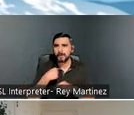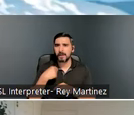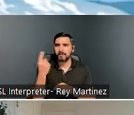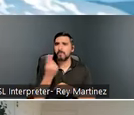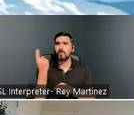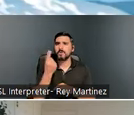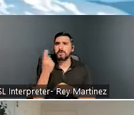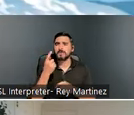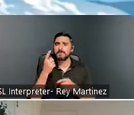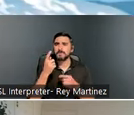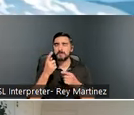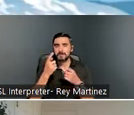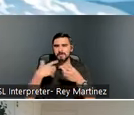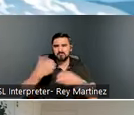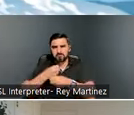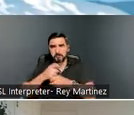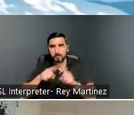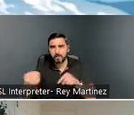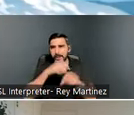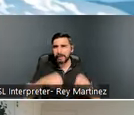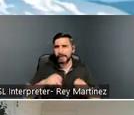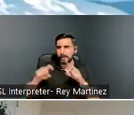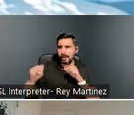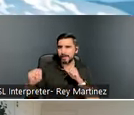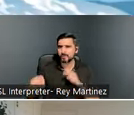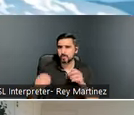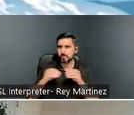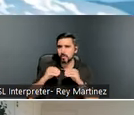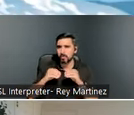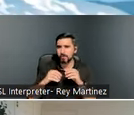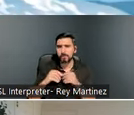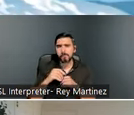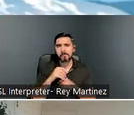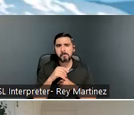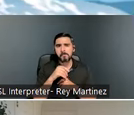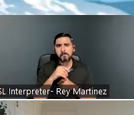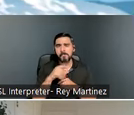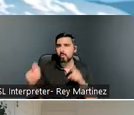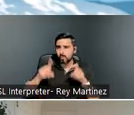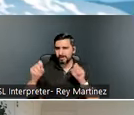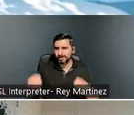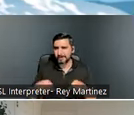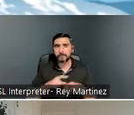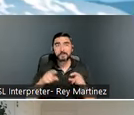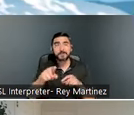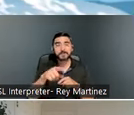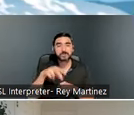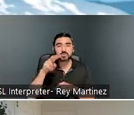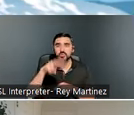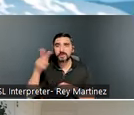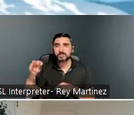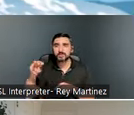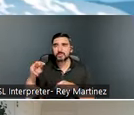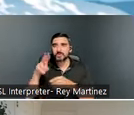questions. Valor on the Fax is a 72-unit housing program in Denver, so it is located in Denver,